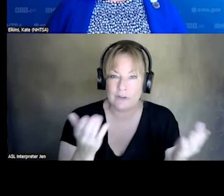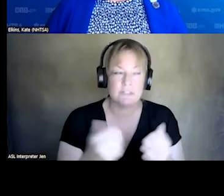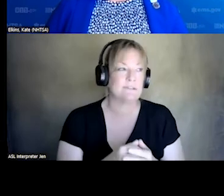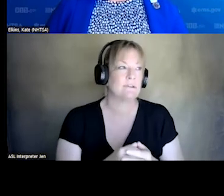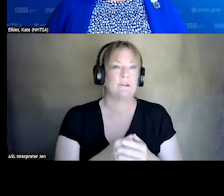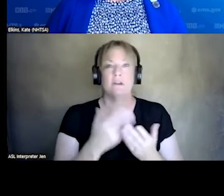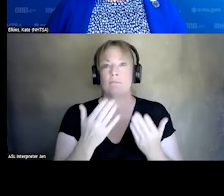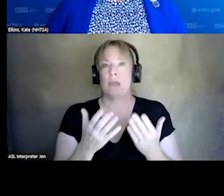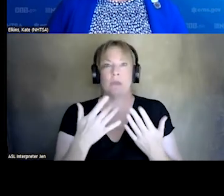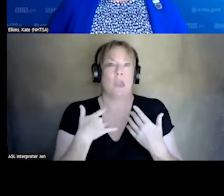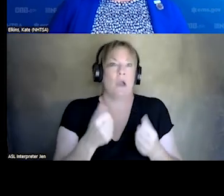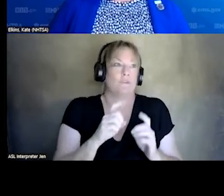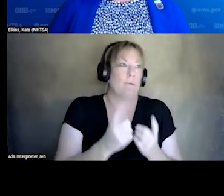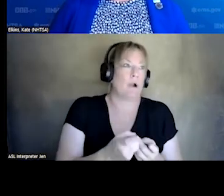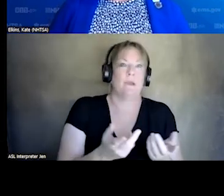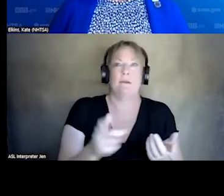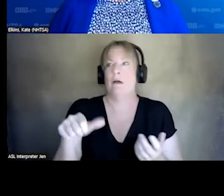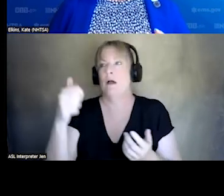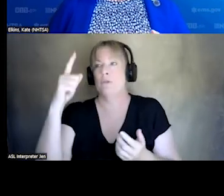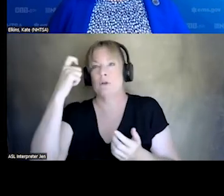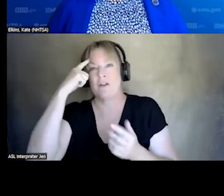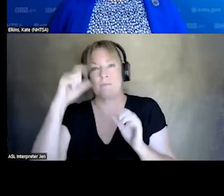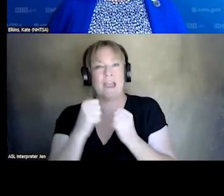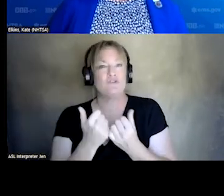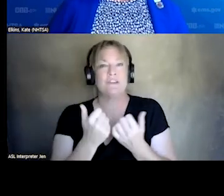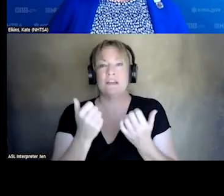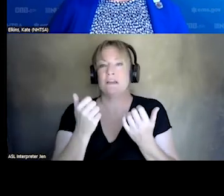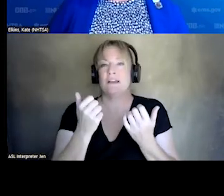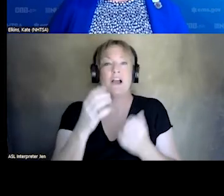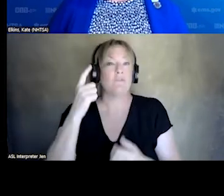IN HEALTH DEPARTMENT. COULD BE A GOVERNMENT AGENCY. IT COULD BE A FOR PROFIT AMBULANCE